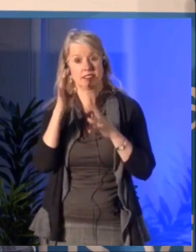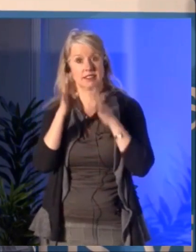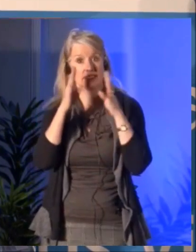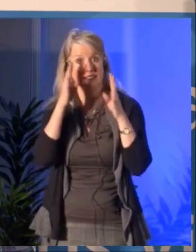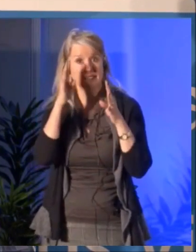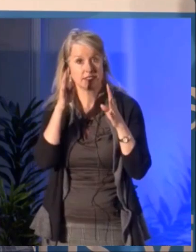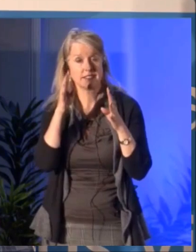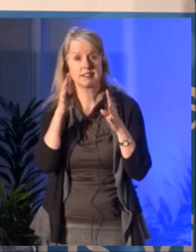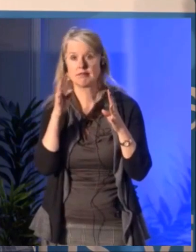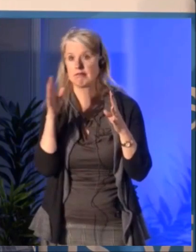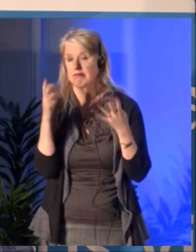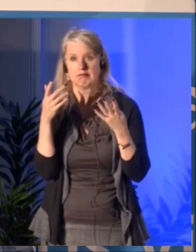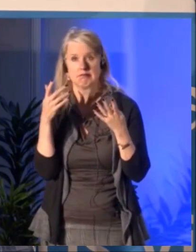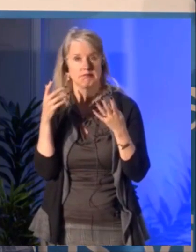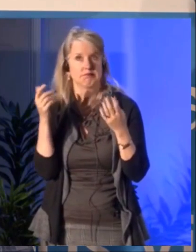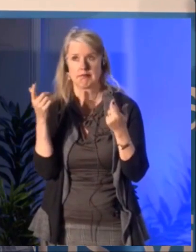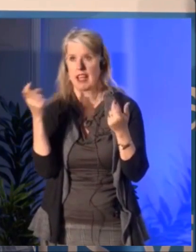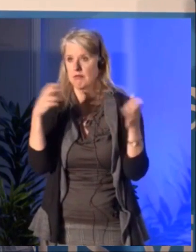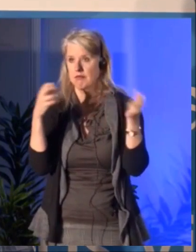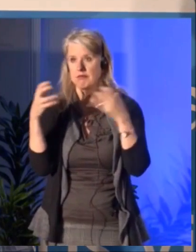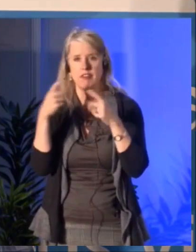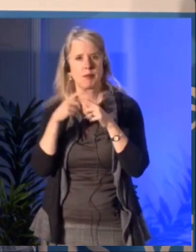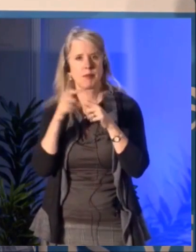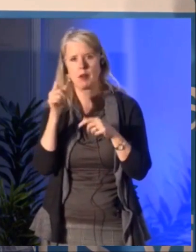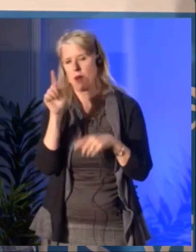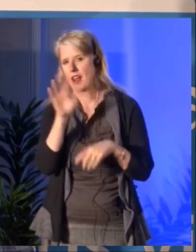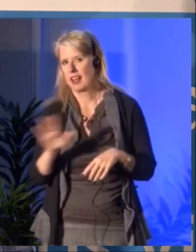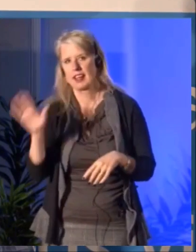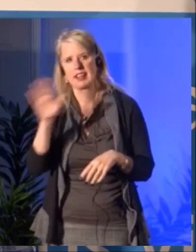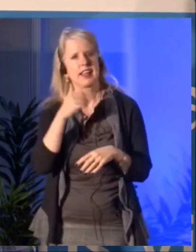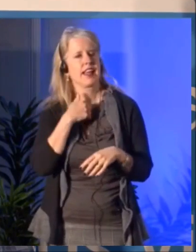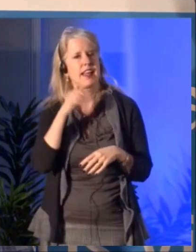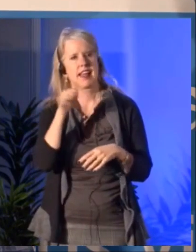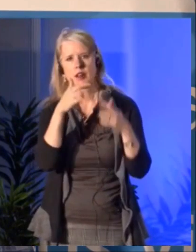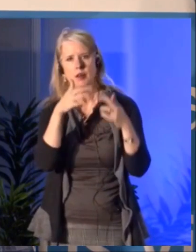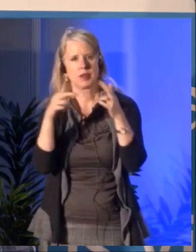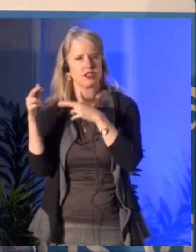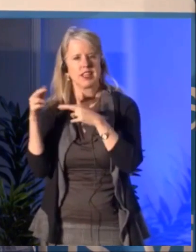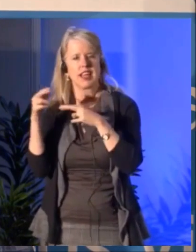of investing from that fund will be absolutely related to innovation.